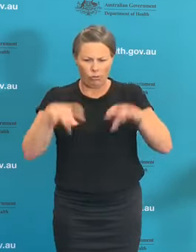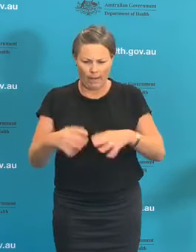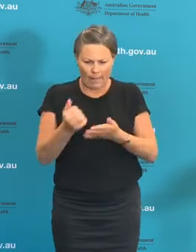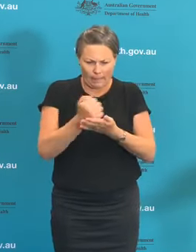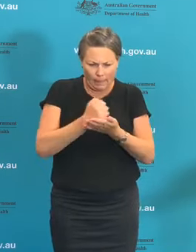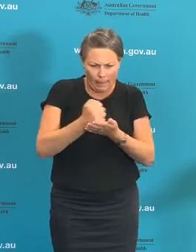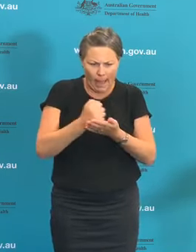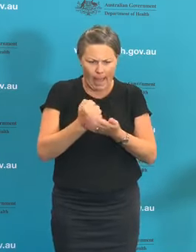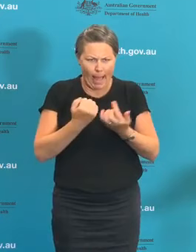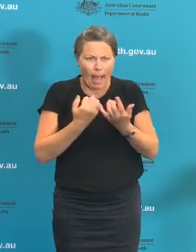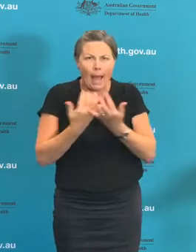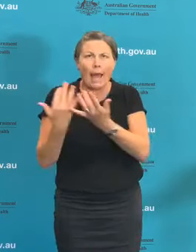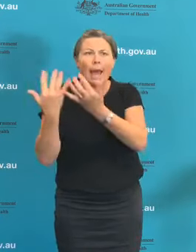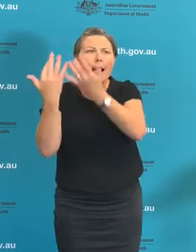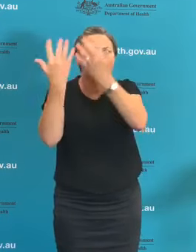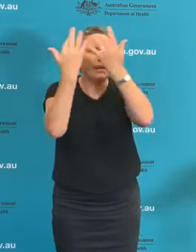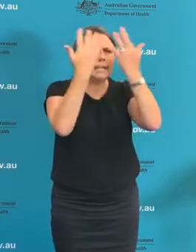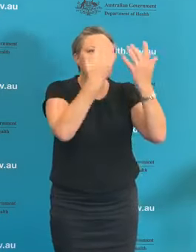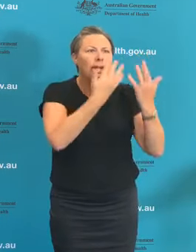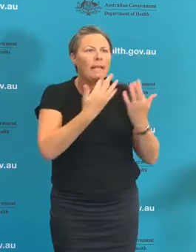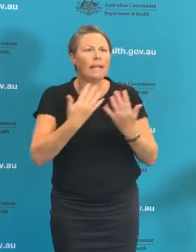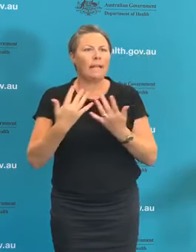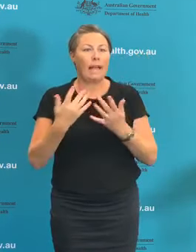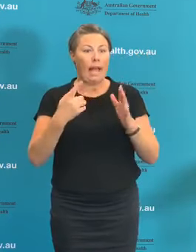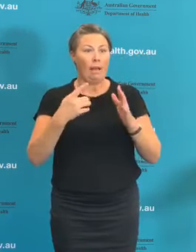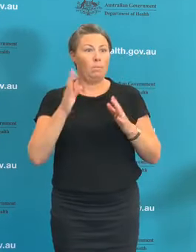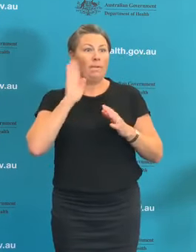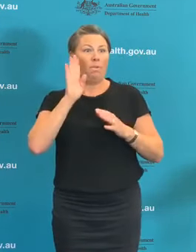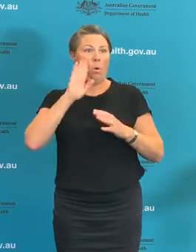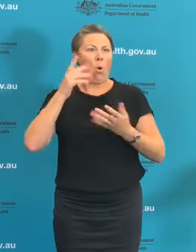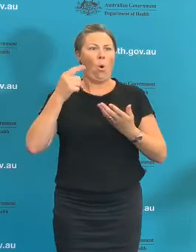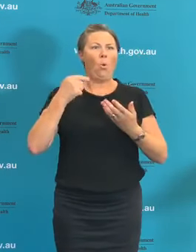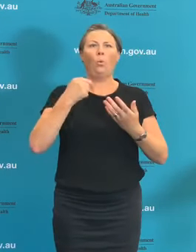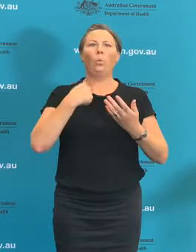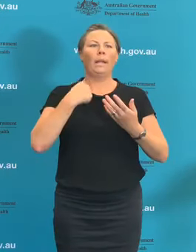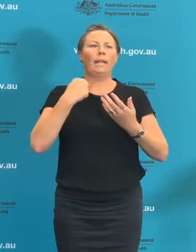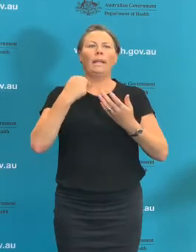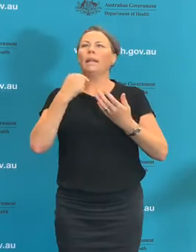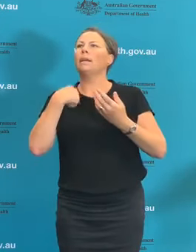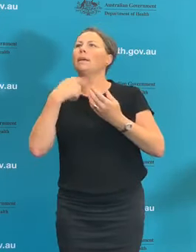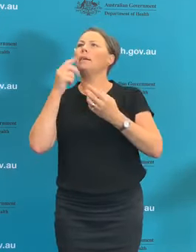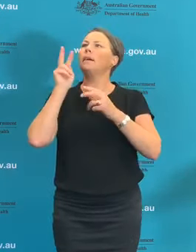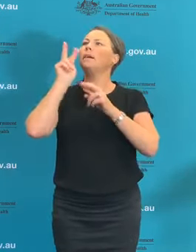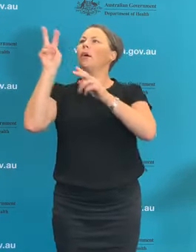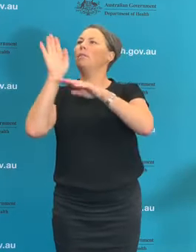in the community to really get a sense of how the virus spreads. Are we getting to a point yet where we